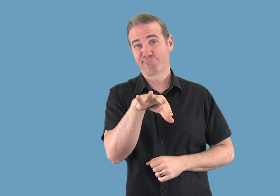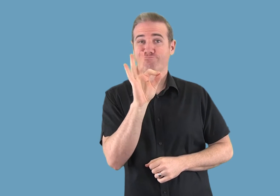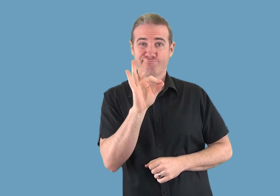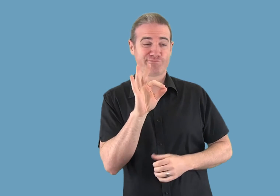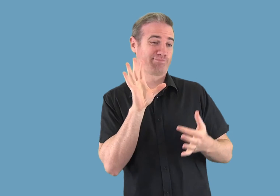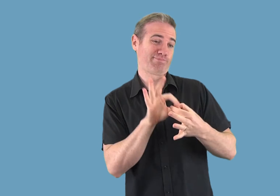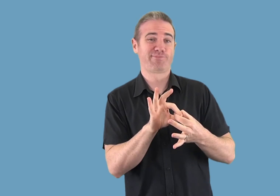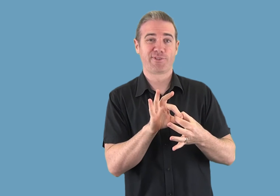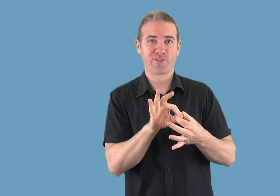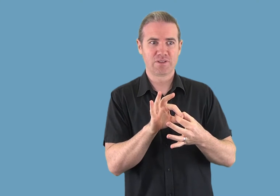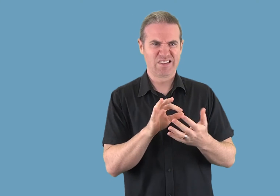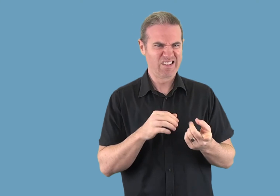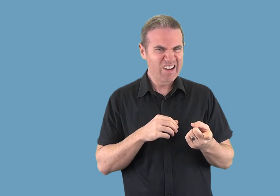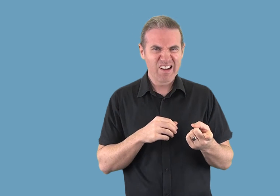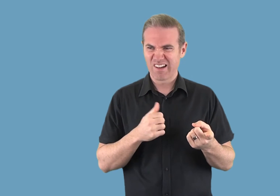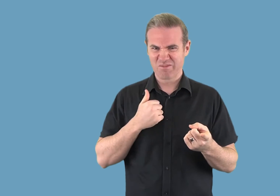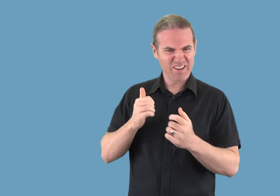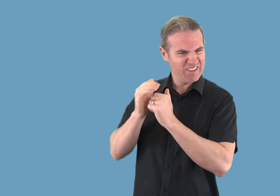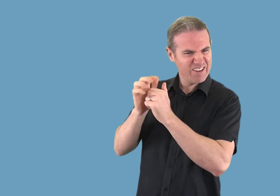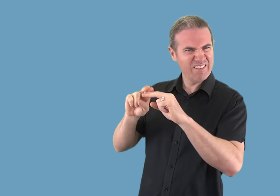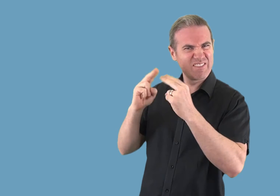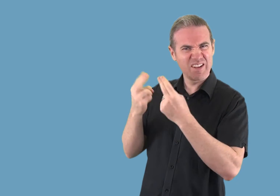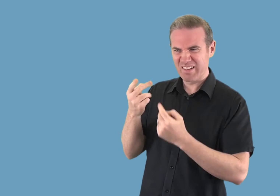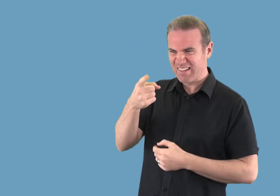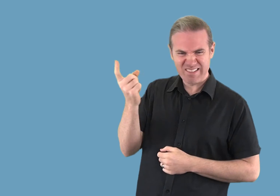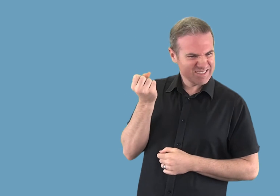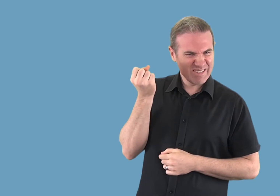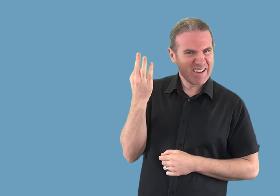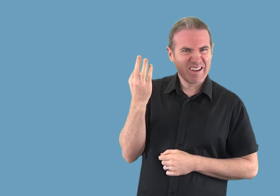Ask your friends, family or colleagues what social media